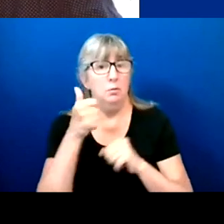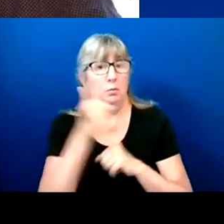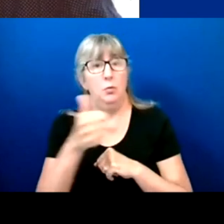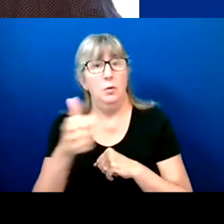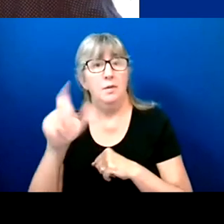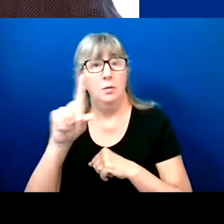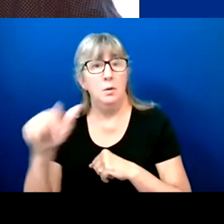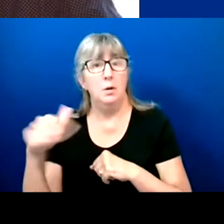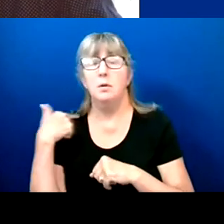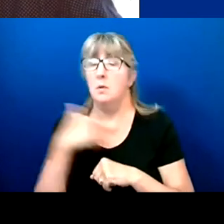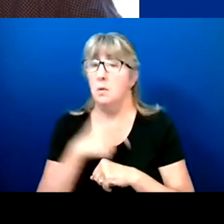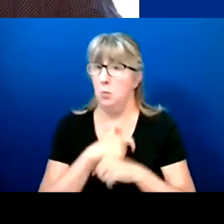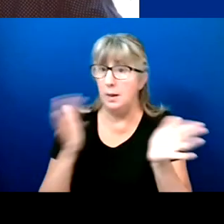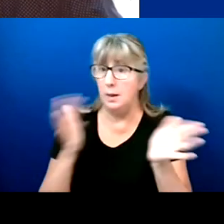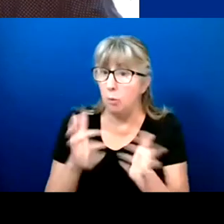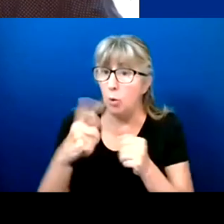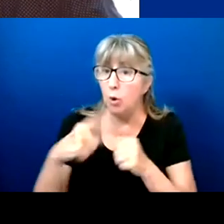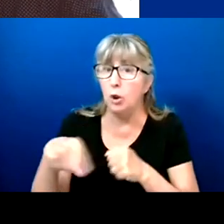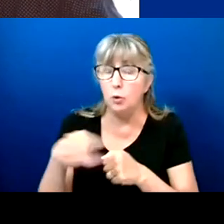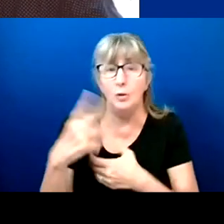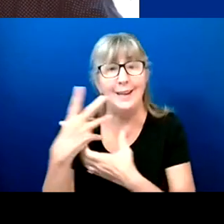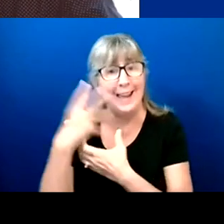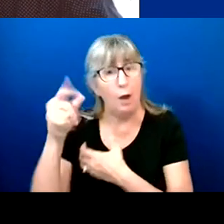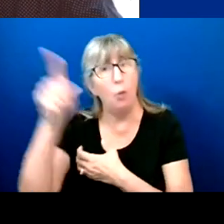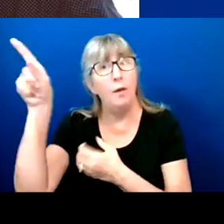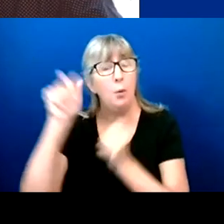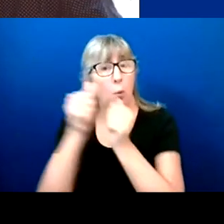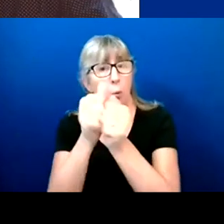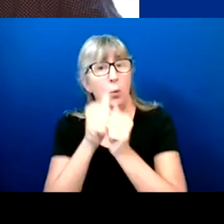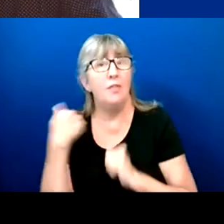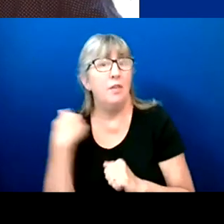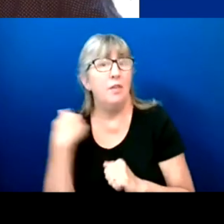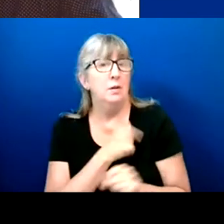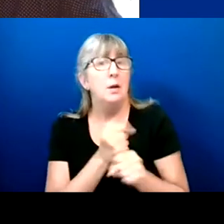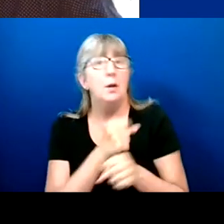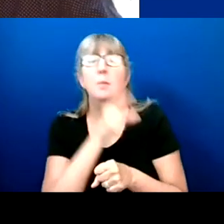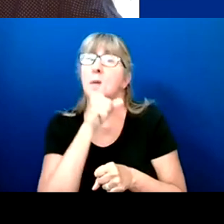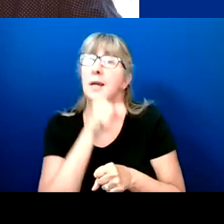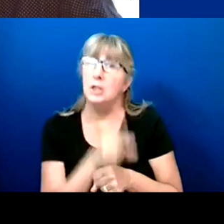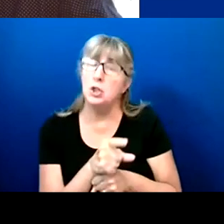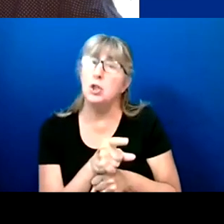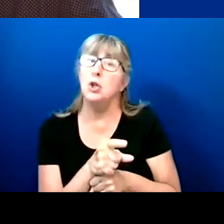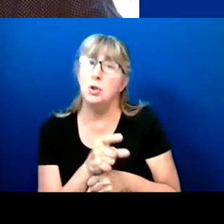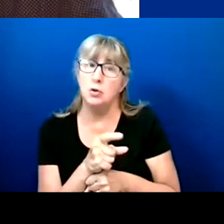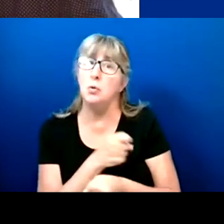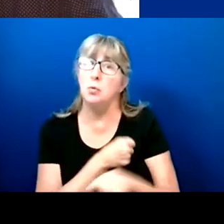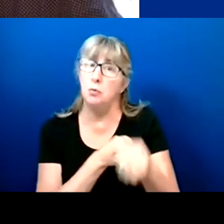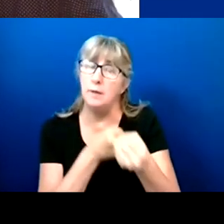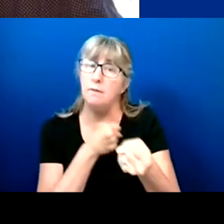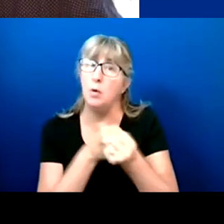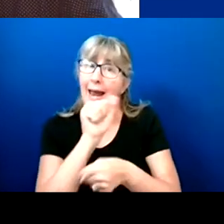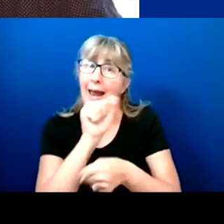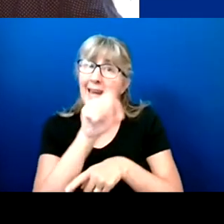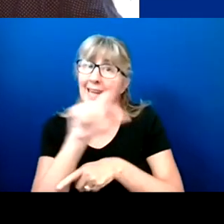we implore you to get there out there with us and make sure they enforce A.D.A. Title II. That's a simple fix.